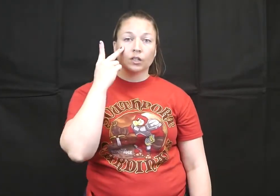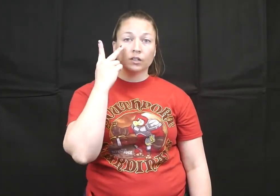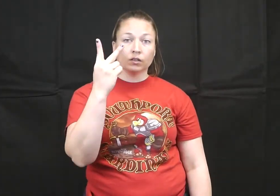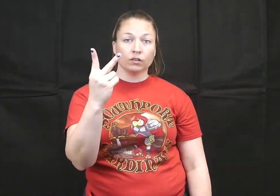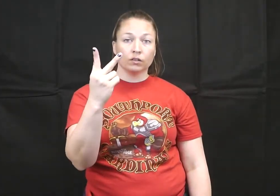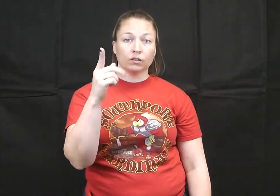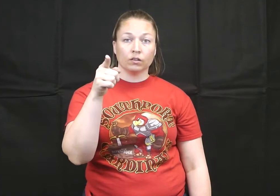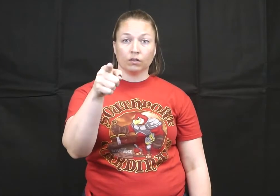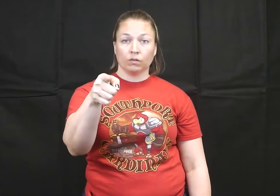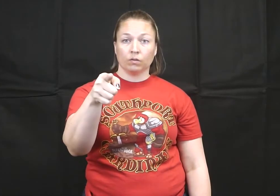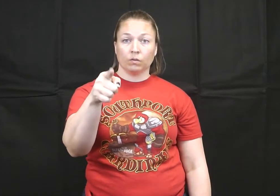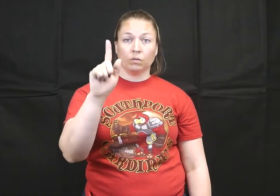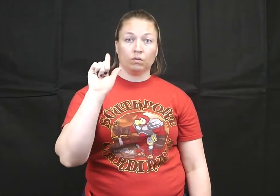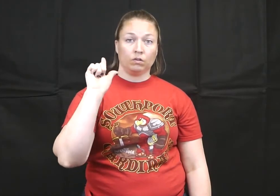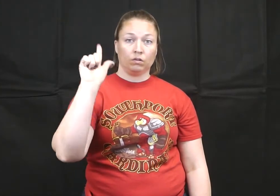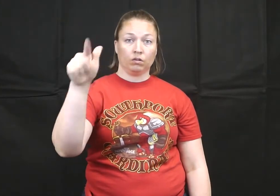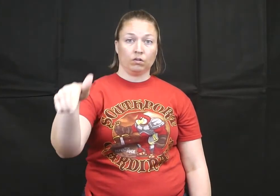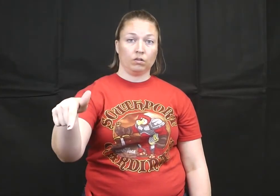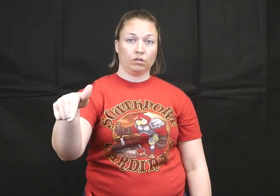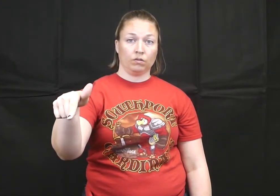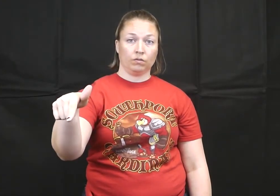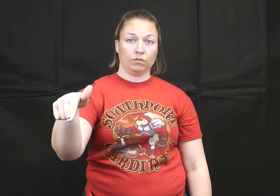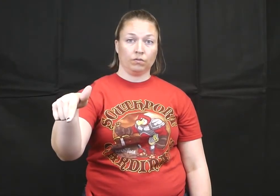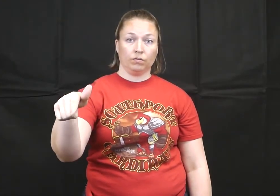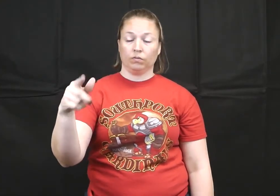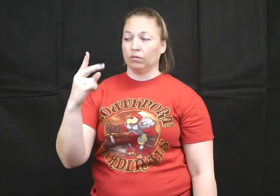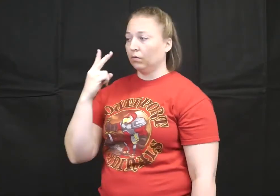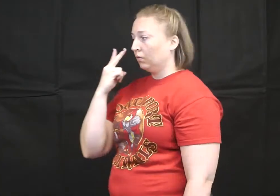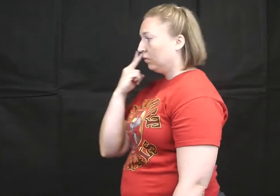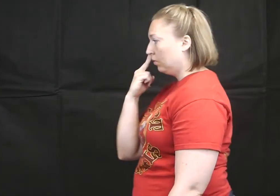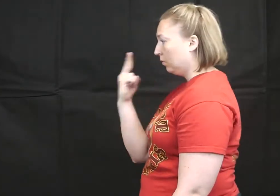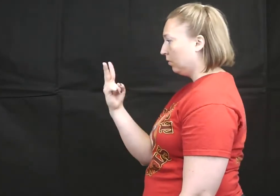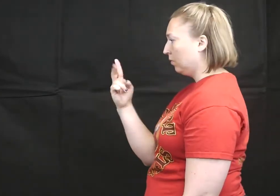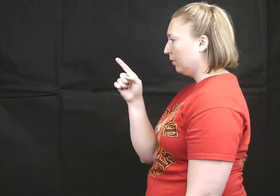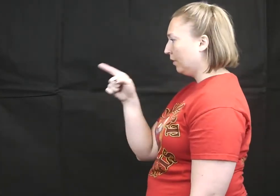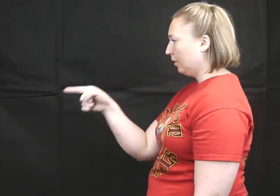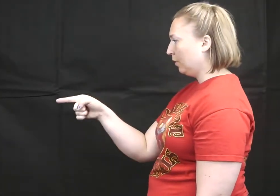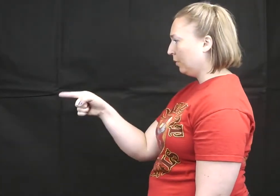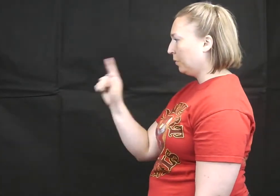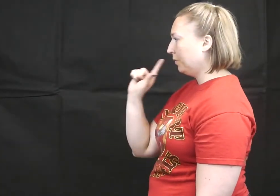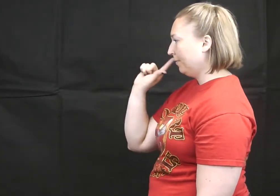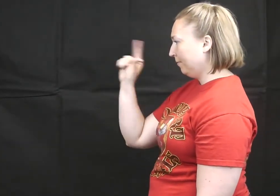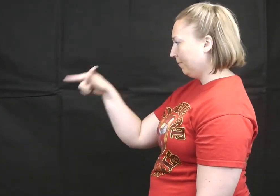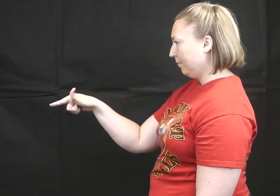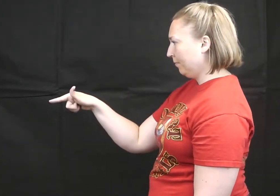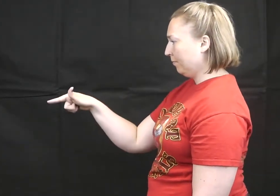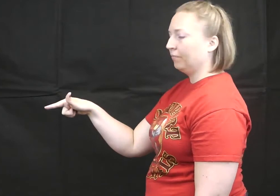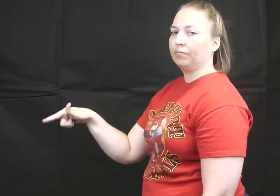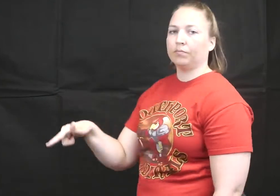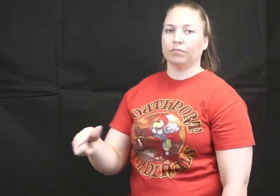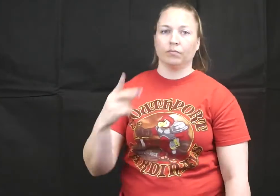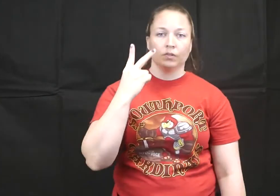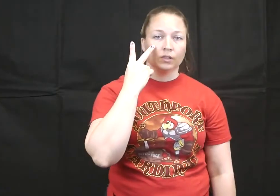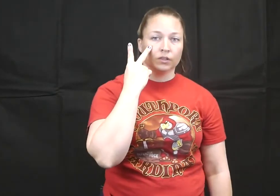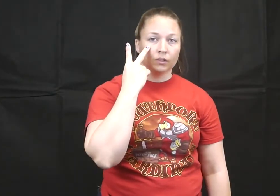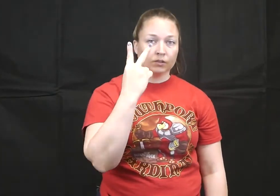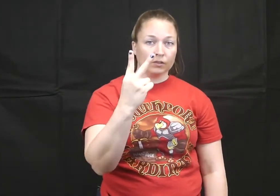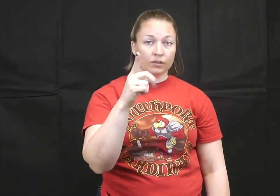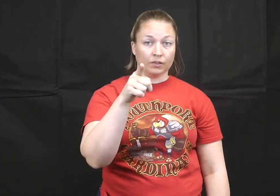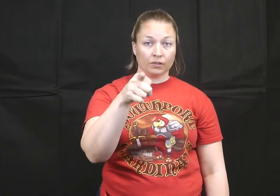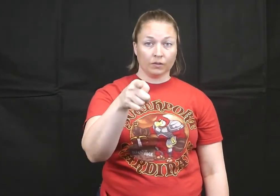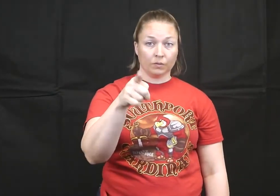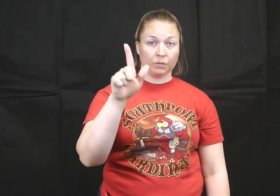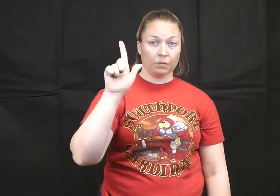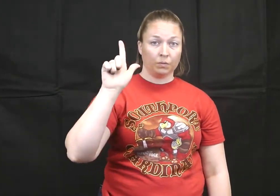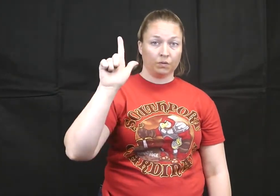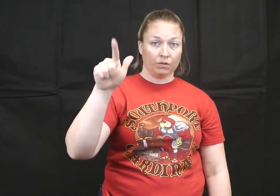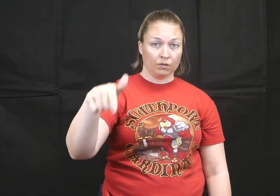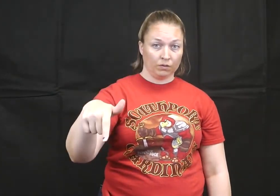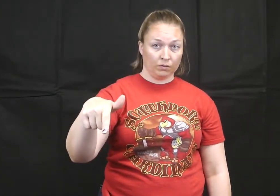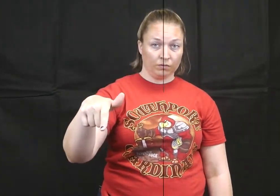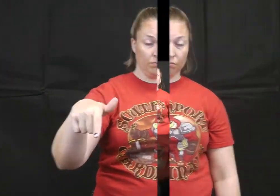See you later!